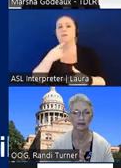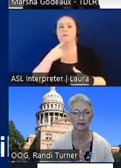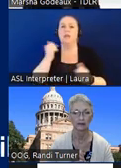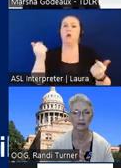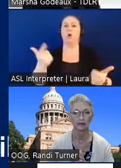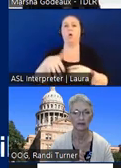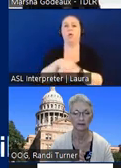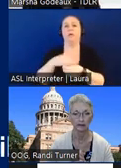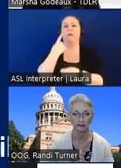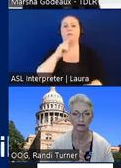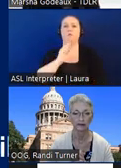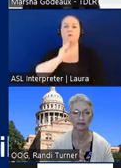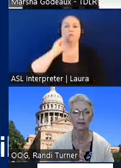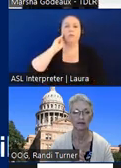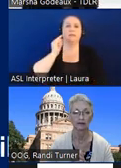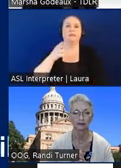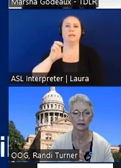residents and they're guests only meaning that they meet